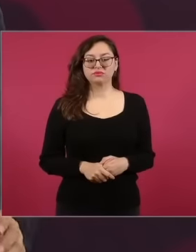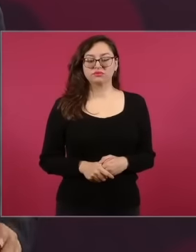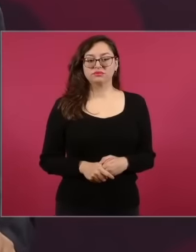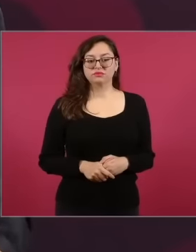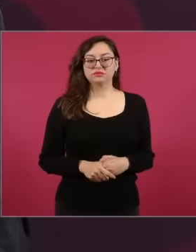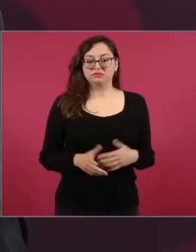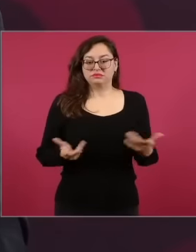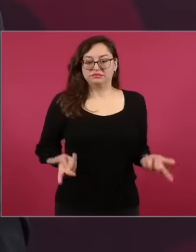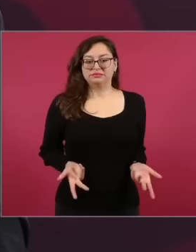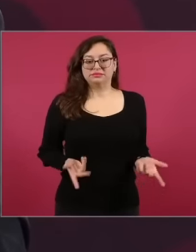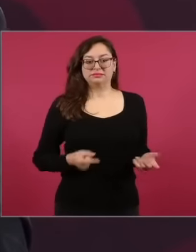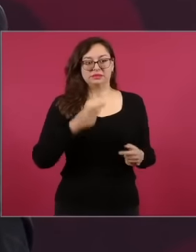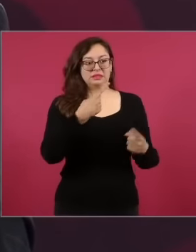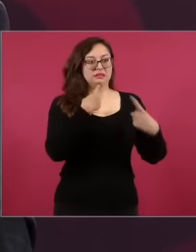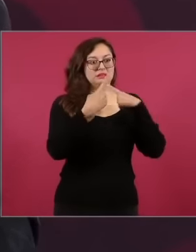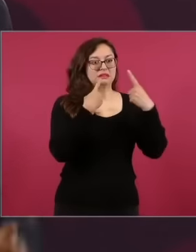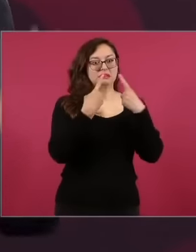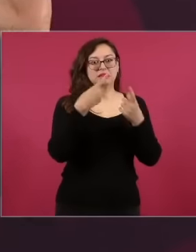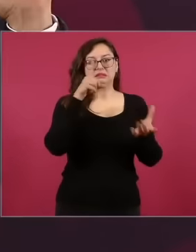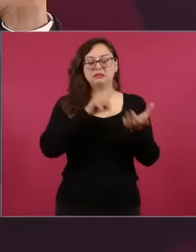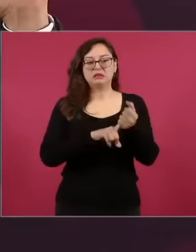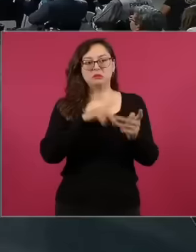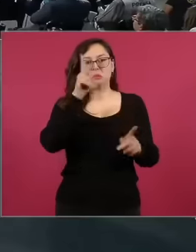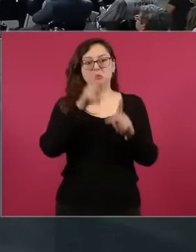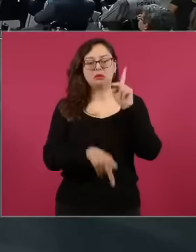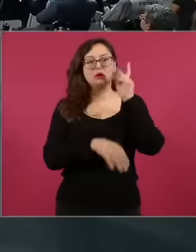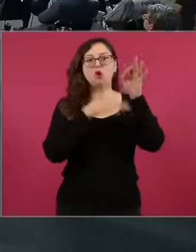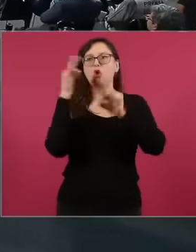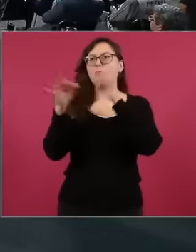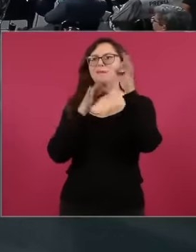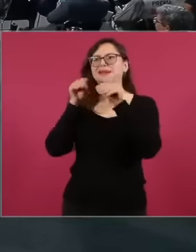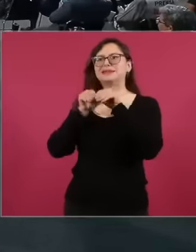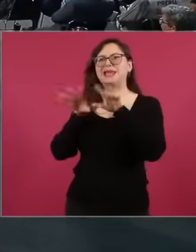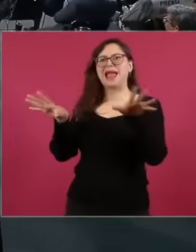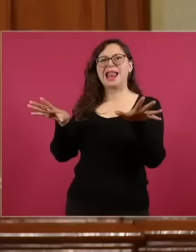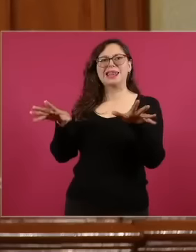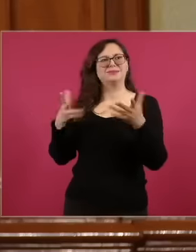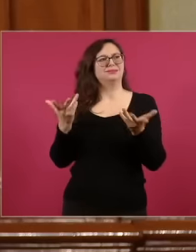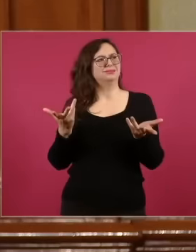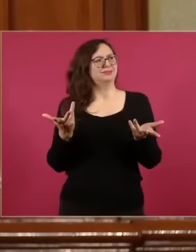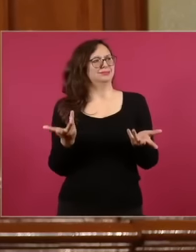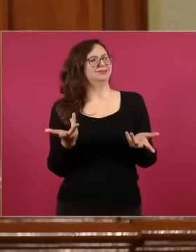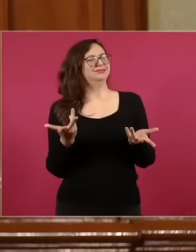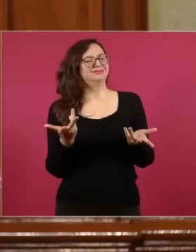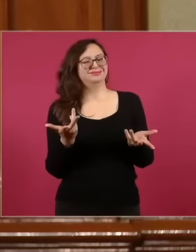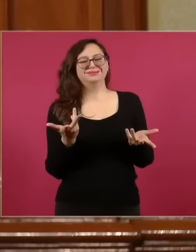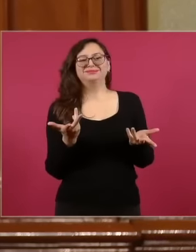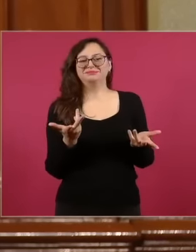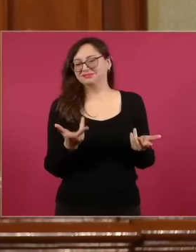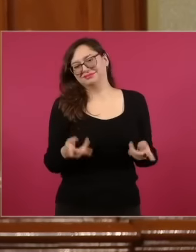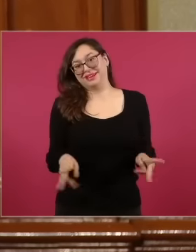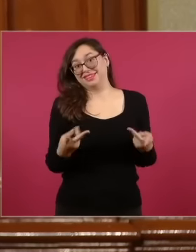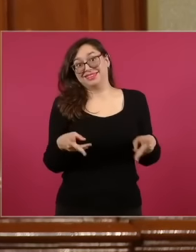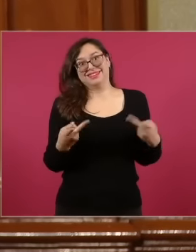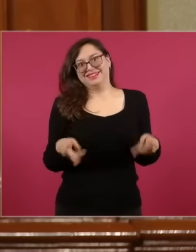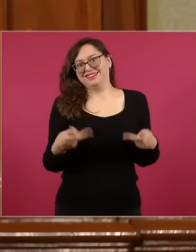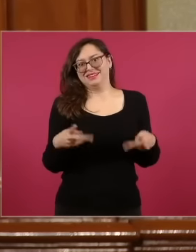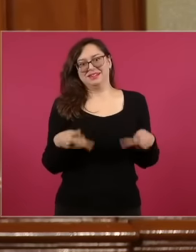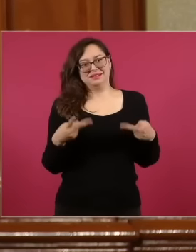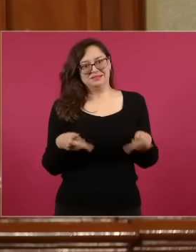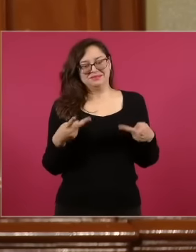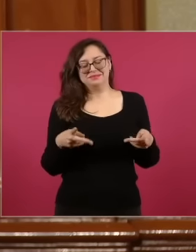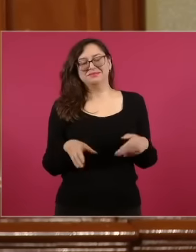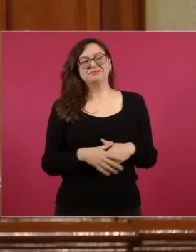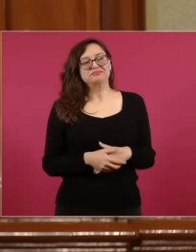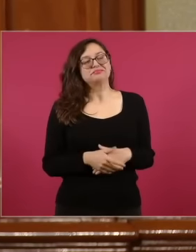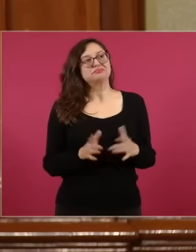commercials, I say with all due respect, they don't stop putting in commercials,